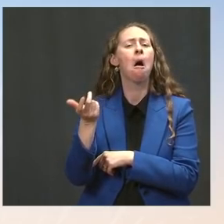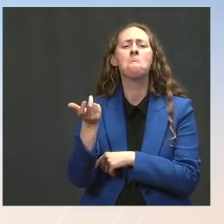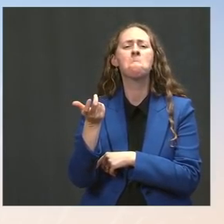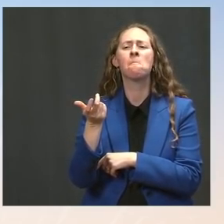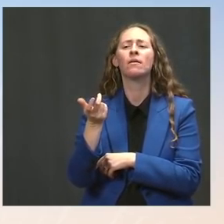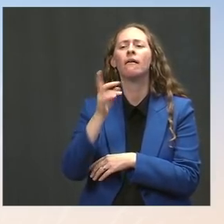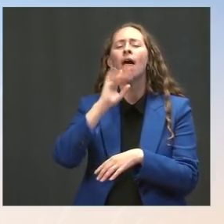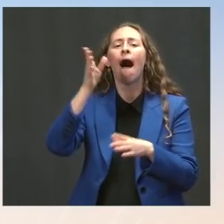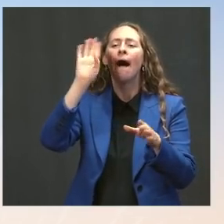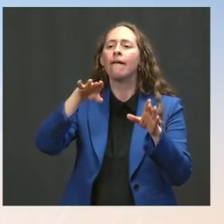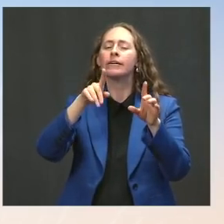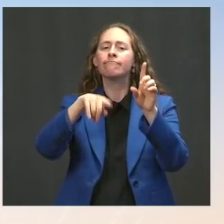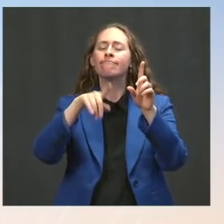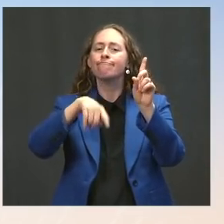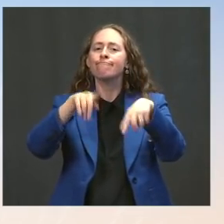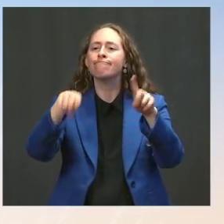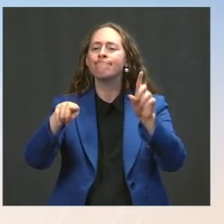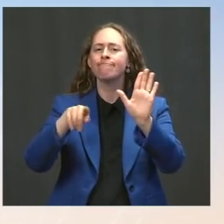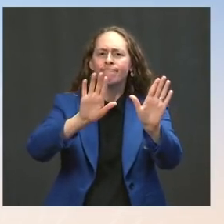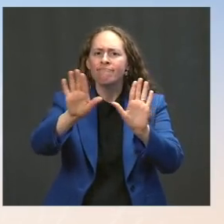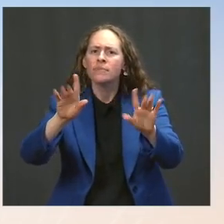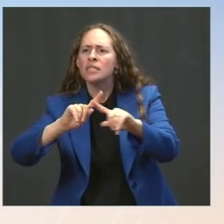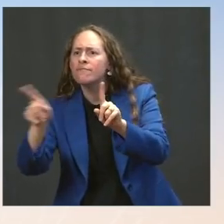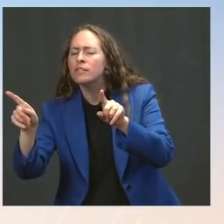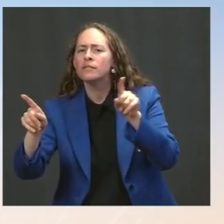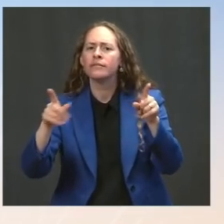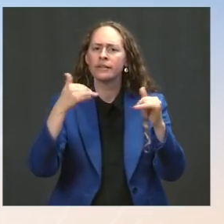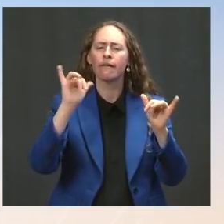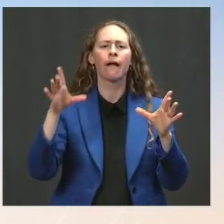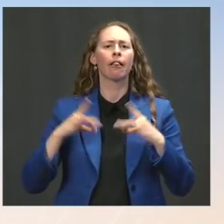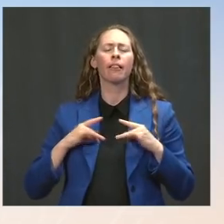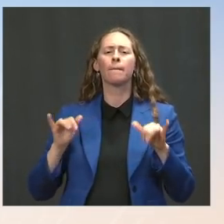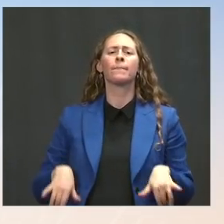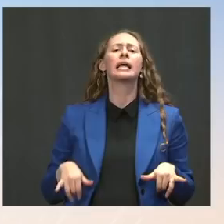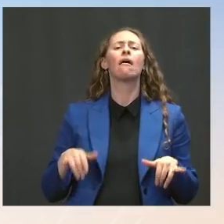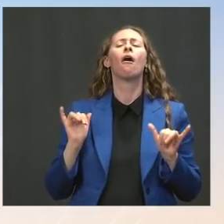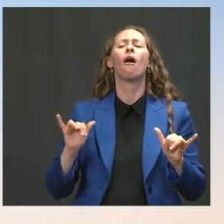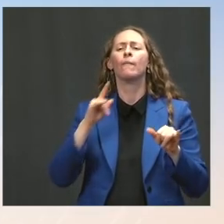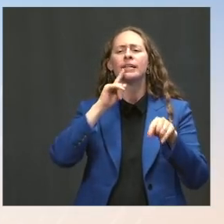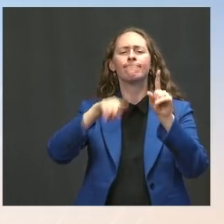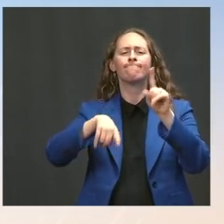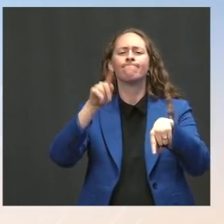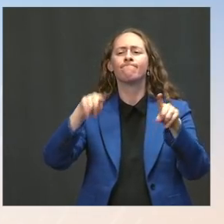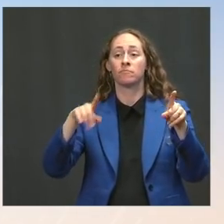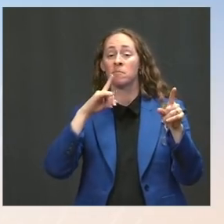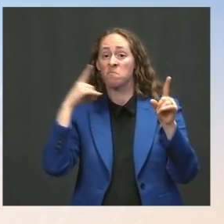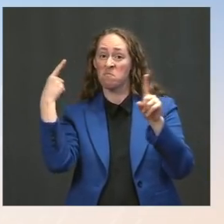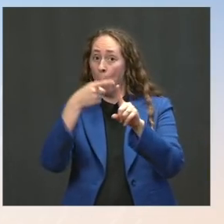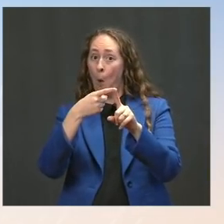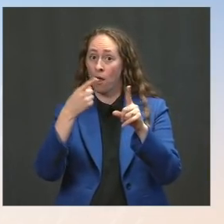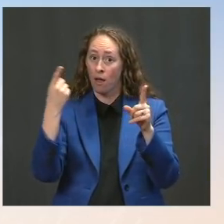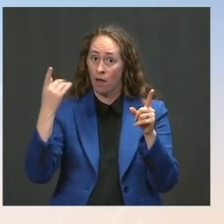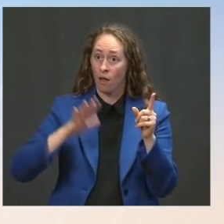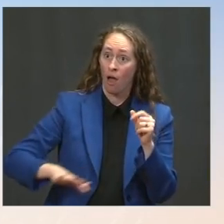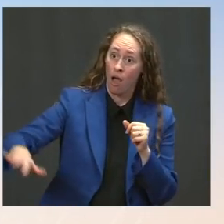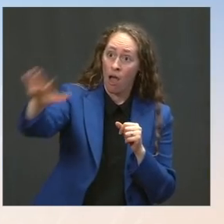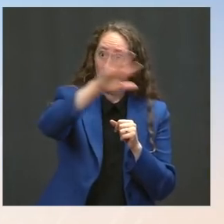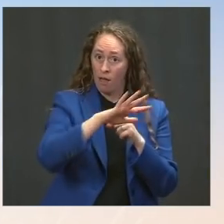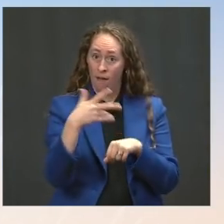we know there will be. The more people who are vaccinated, the more, as a percentage of individuals who are vaccinated, who will get COVID.